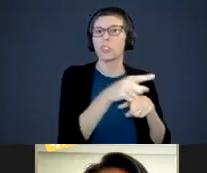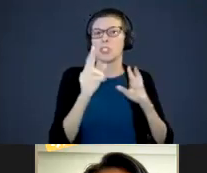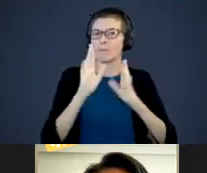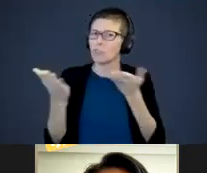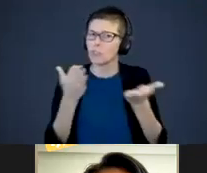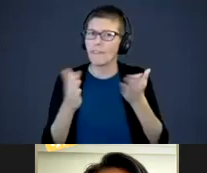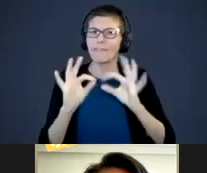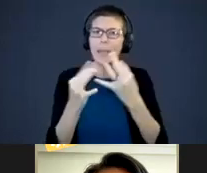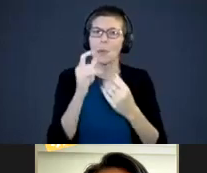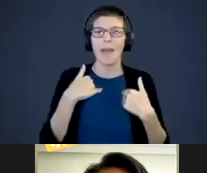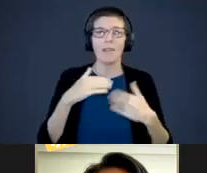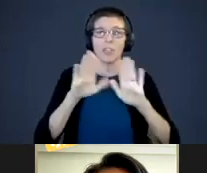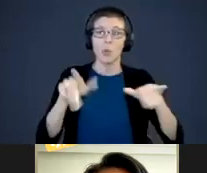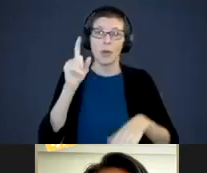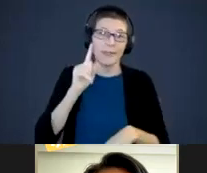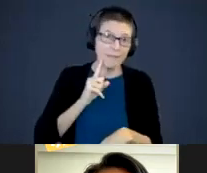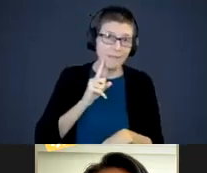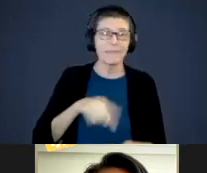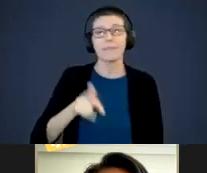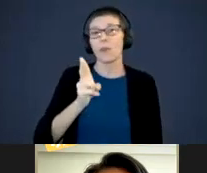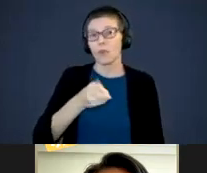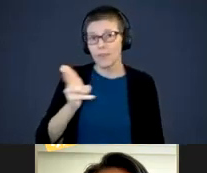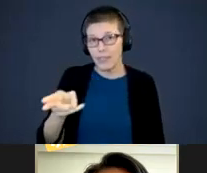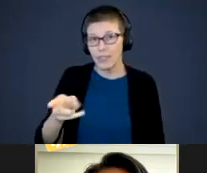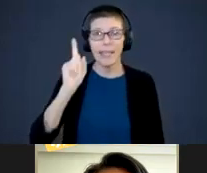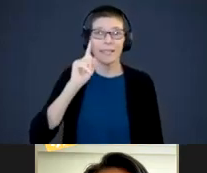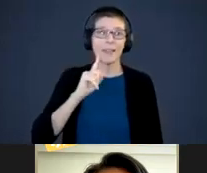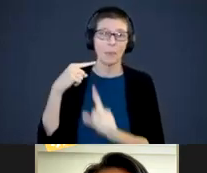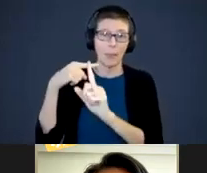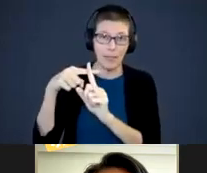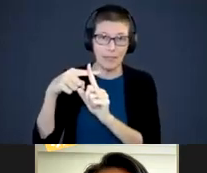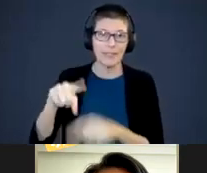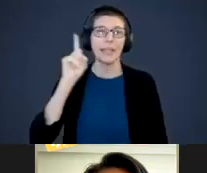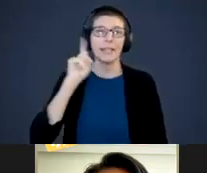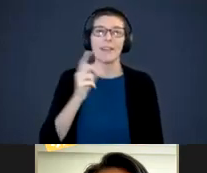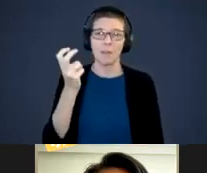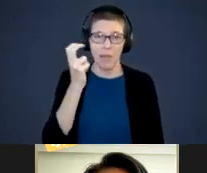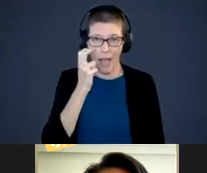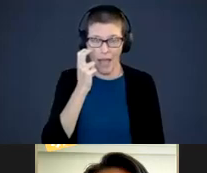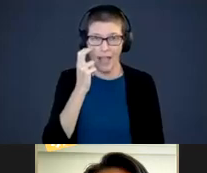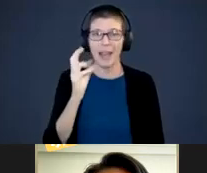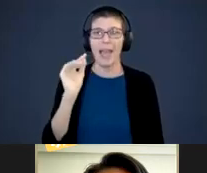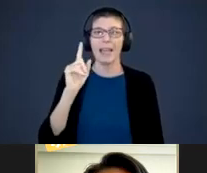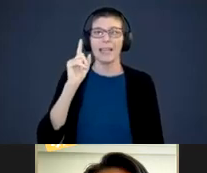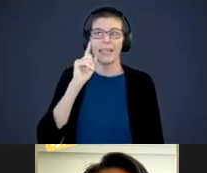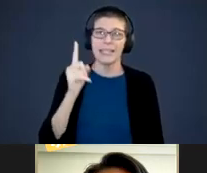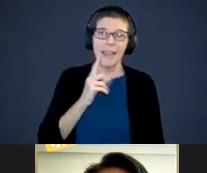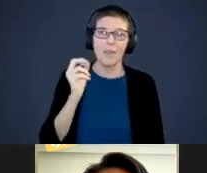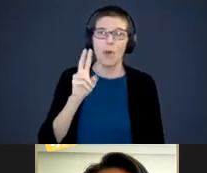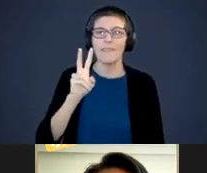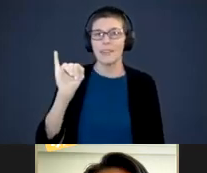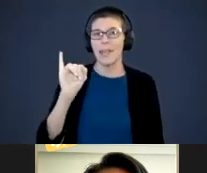are deaf, hard of hearing, deaf-plus, deaf-blind and deaf and visually impaired since 1982.